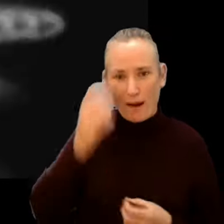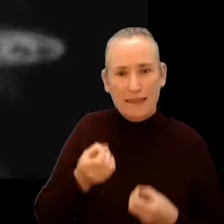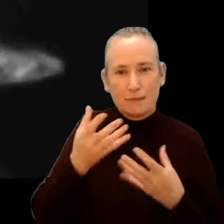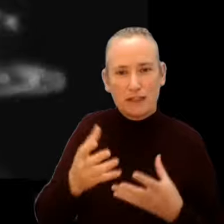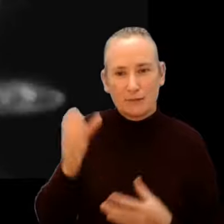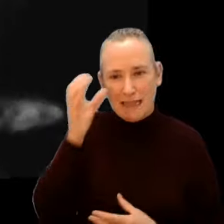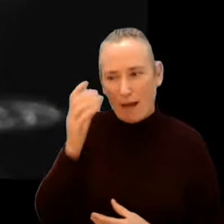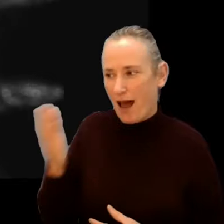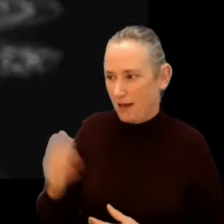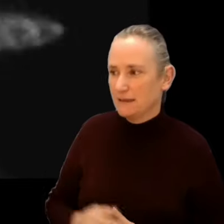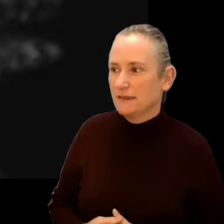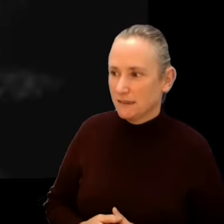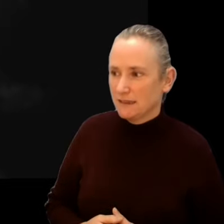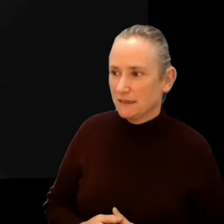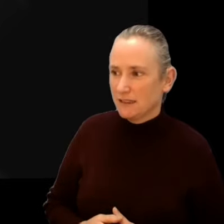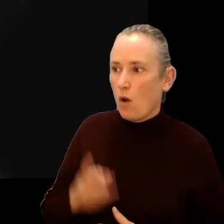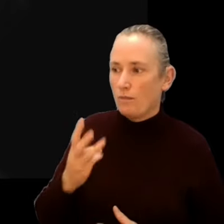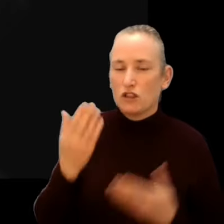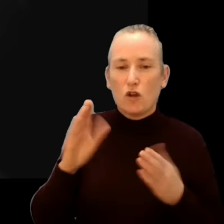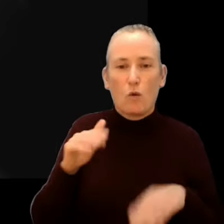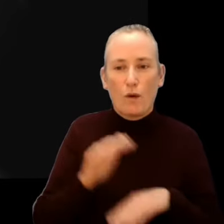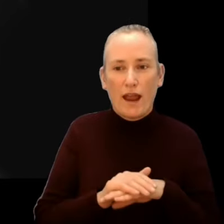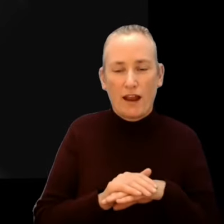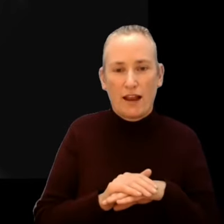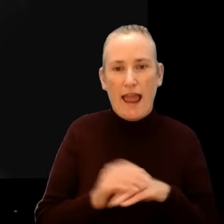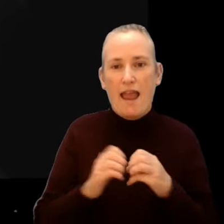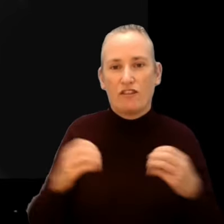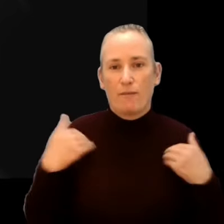My personal highlight of the Festival, it will be screened in the magnificent Everyman Theatre.